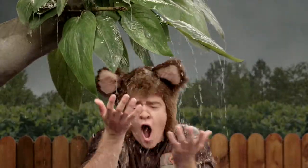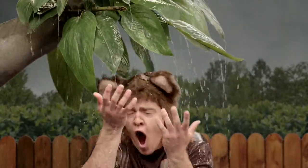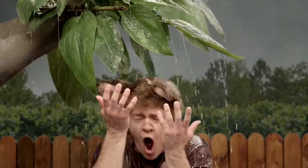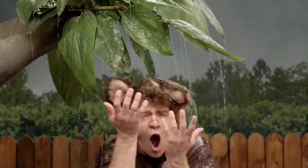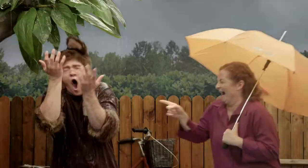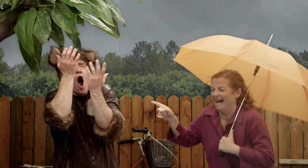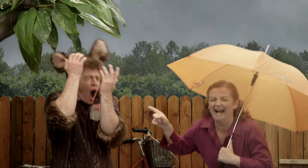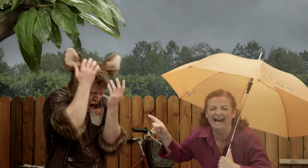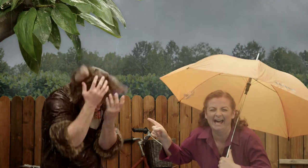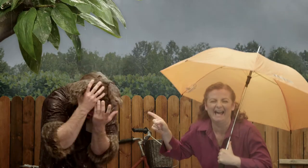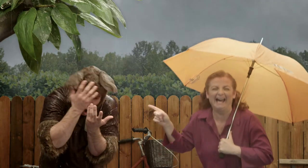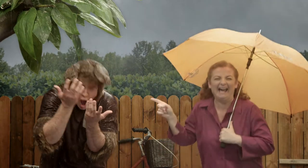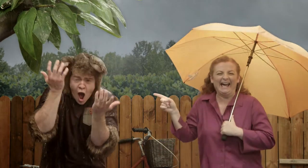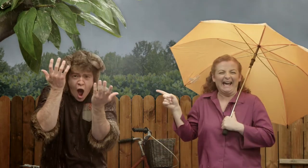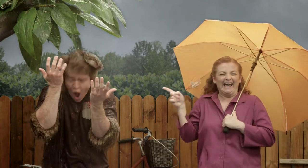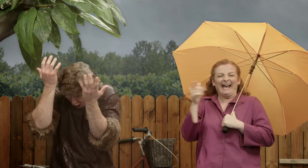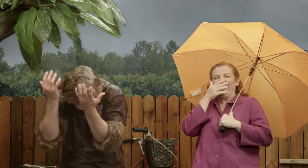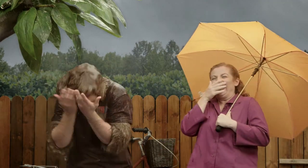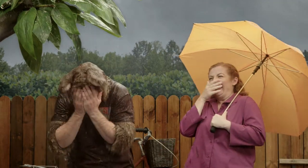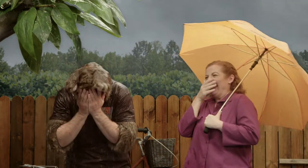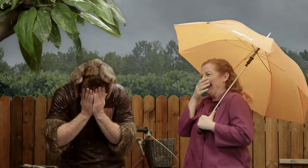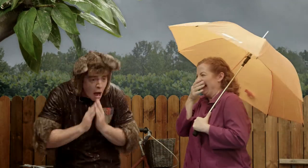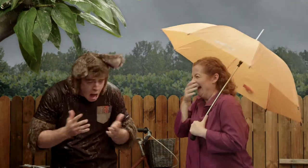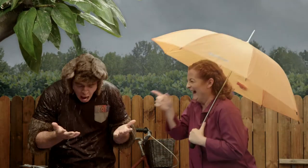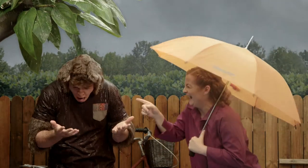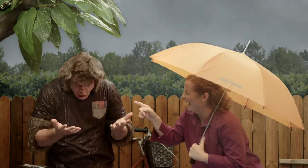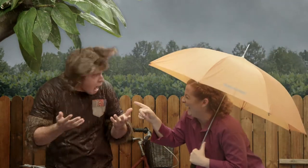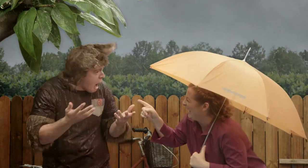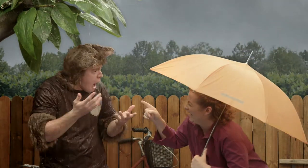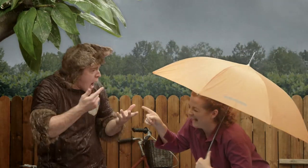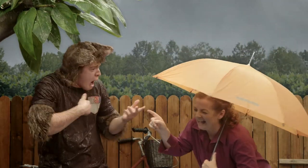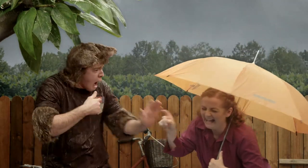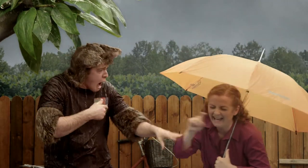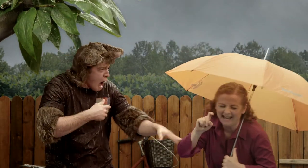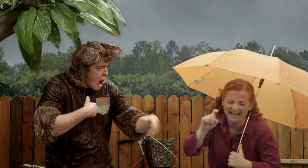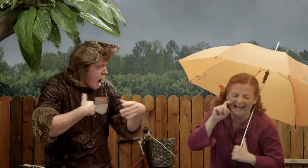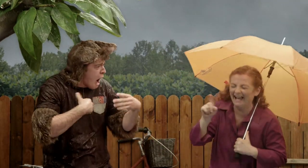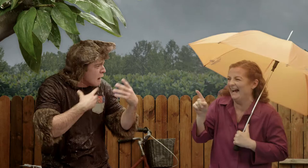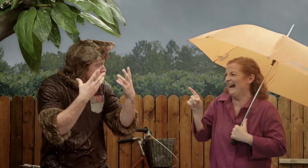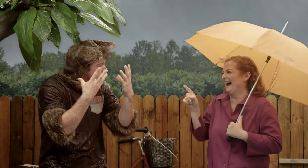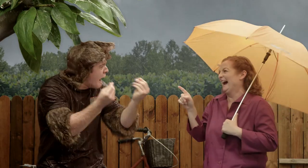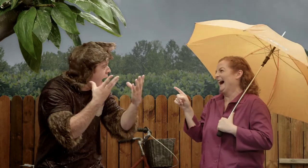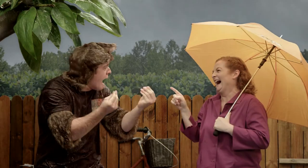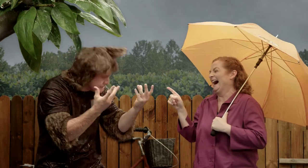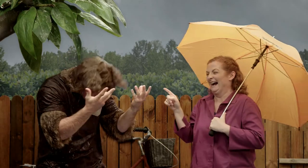Oh no! Ha ha ha! Oh! Sally, I'm all wet!